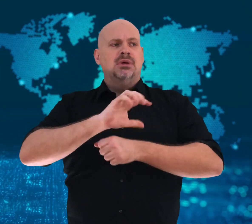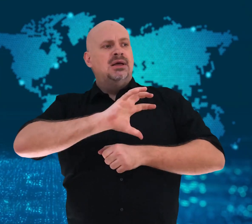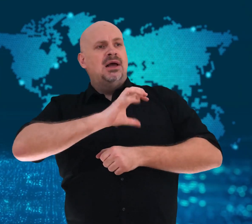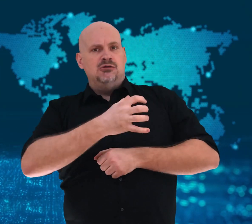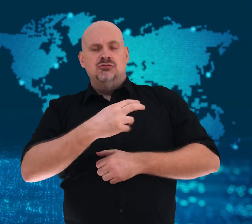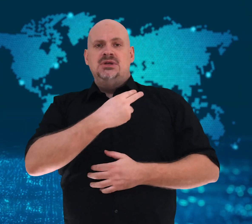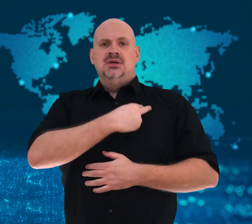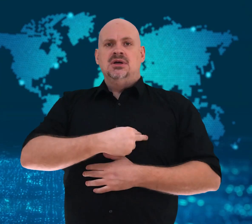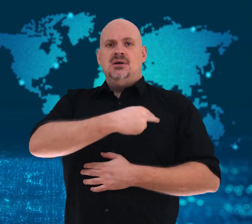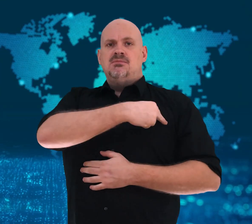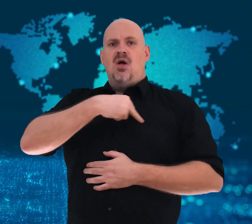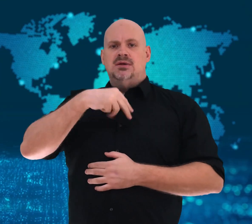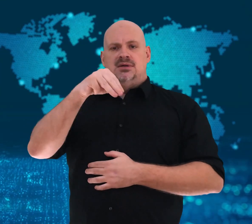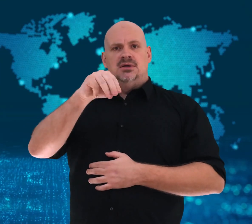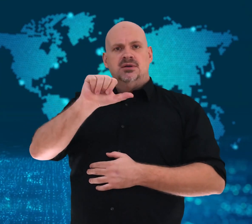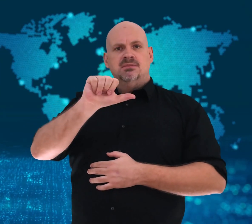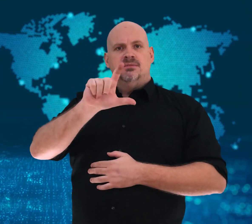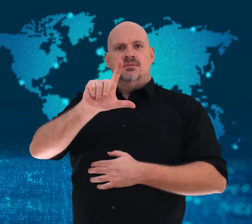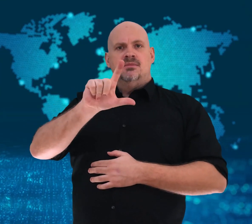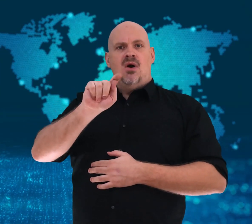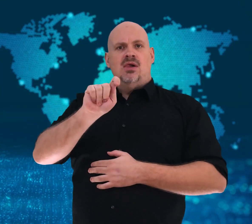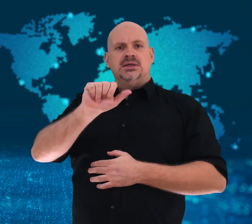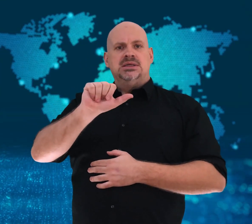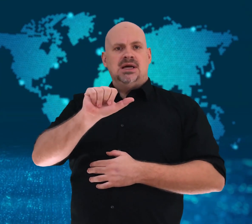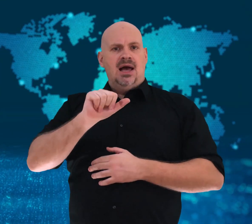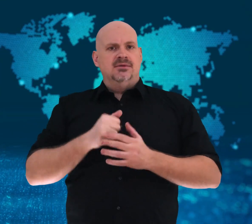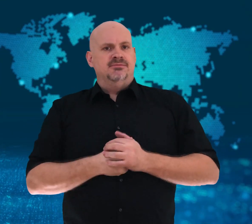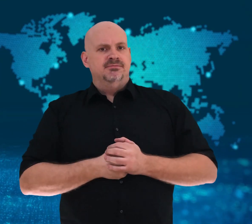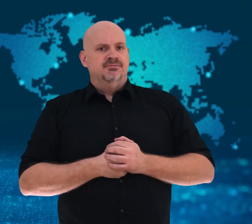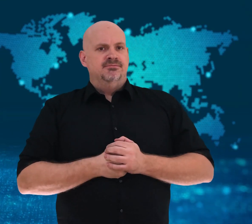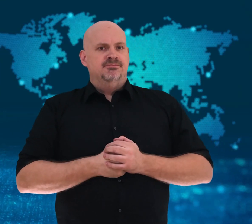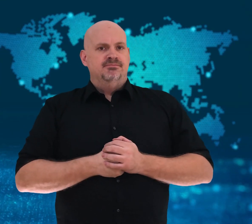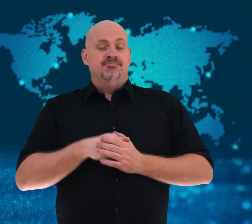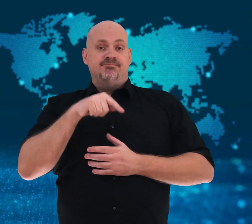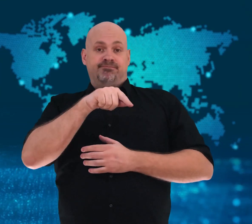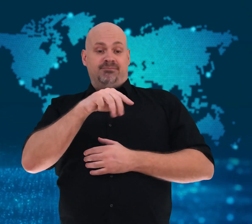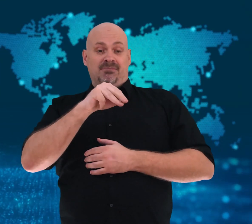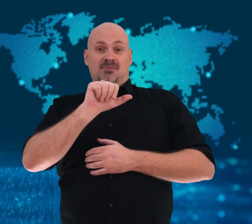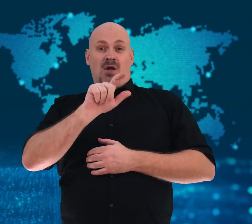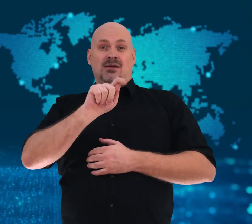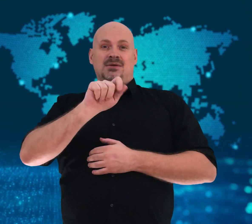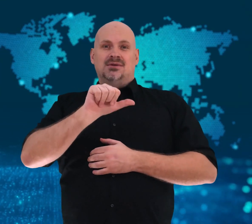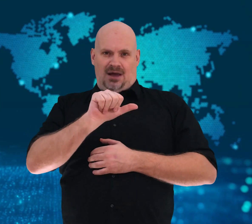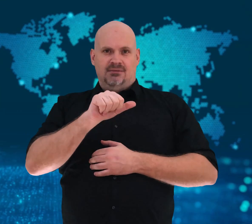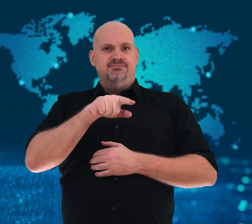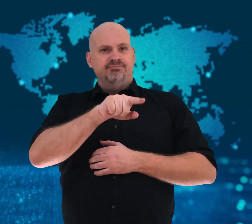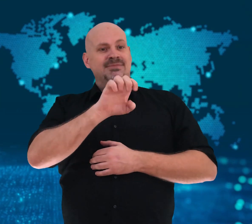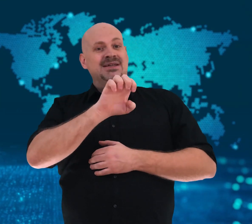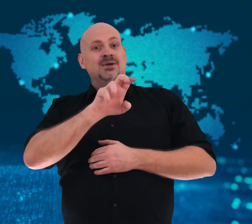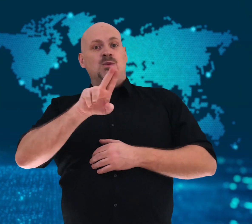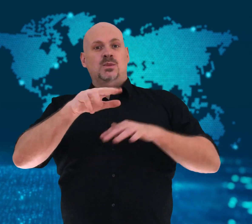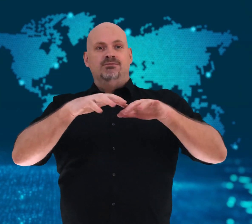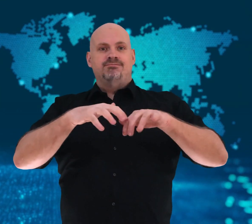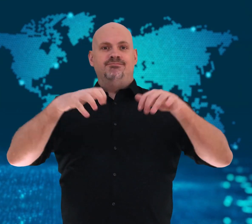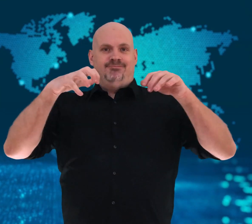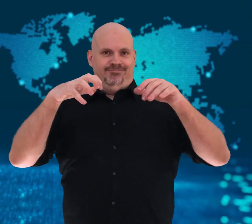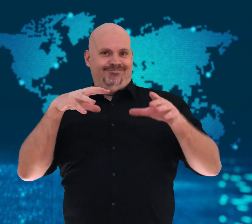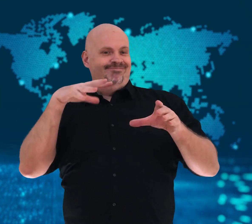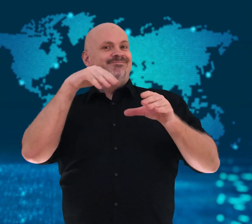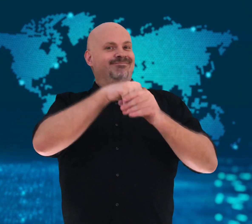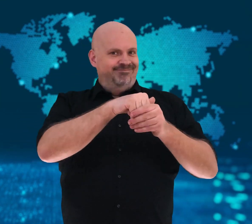She was a “champion” for Malta becoming a member of the EU in